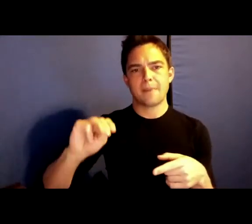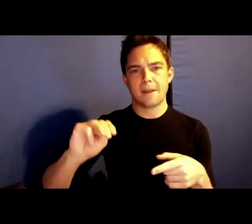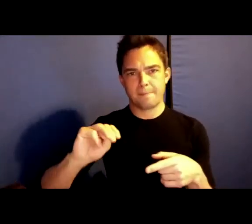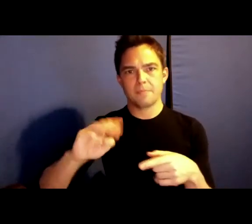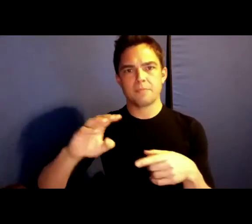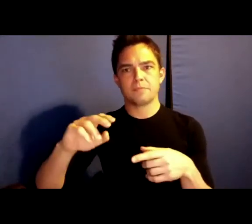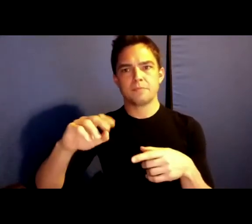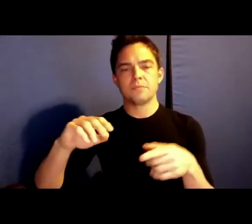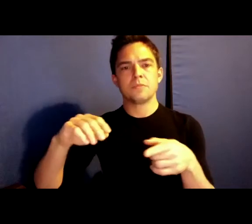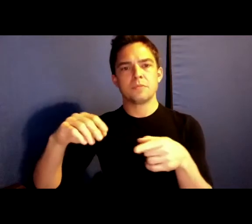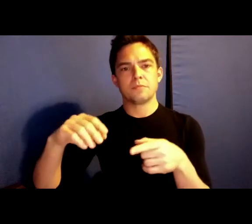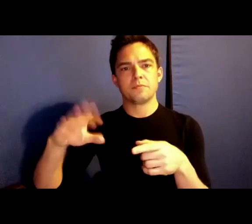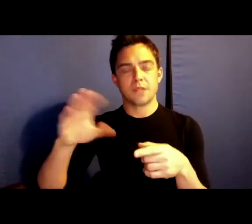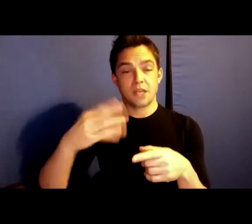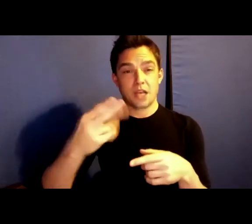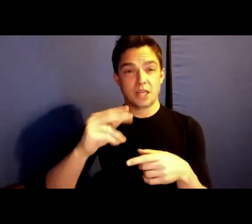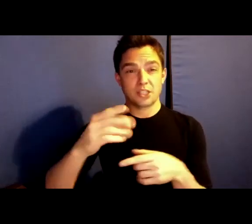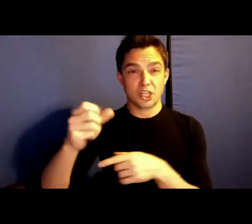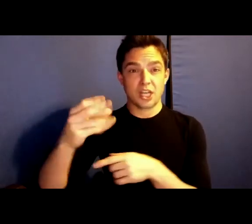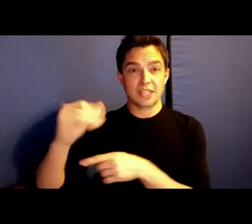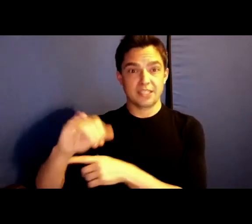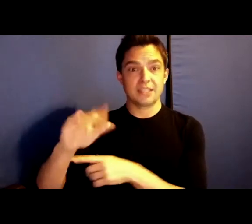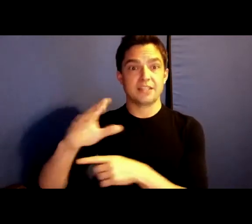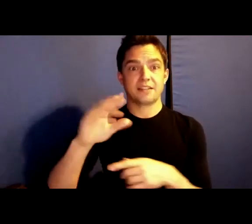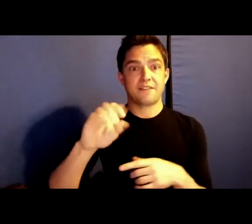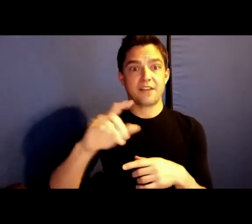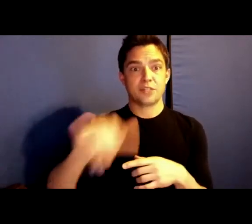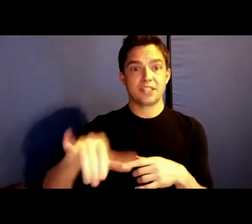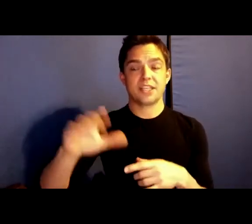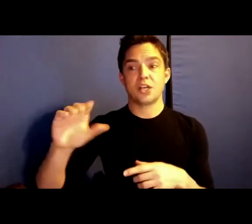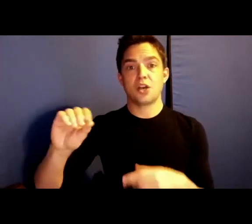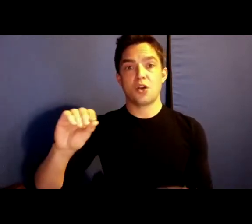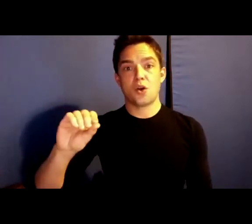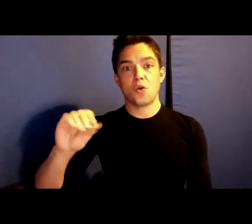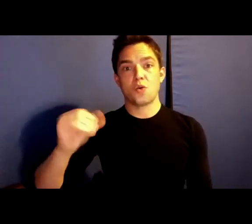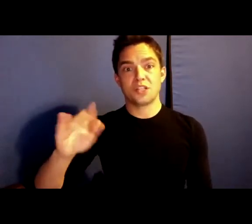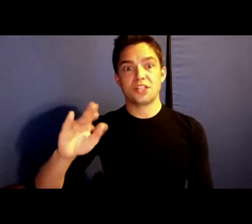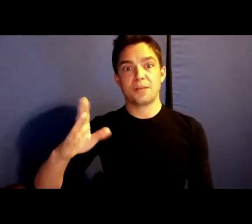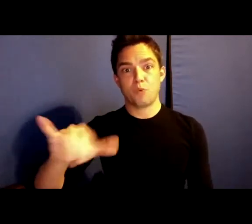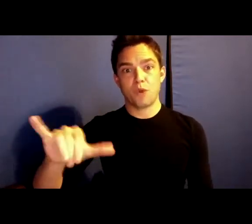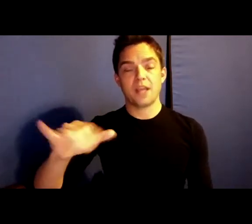between the Haudenosaunee Confederacy and the Ojibwe and allied nations to peaceably